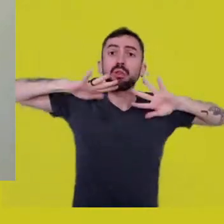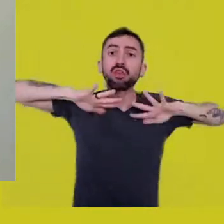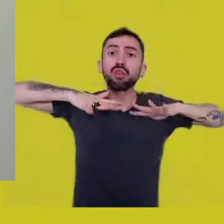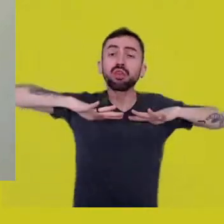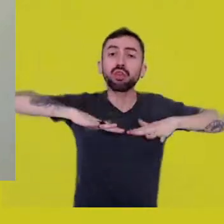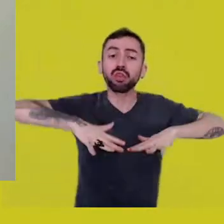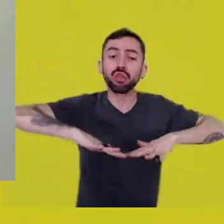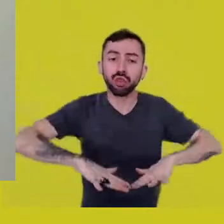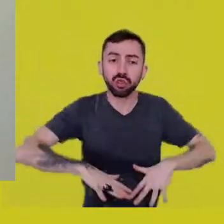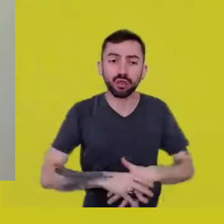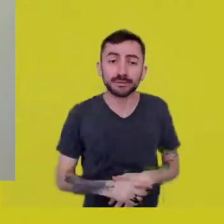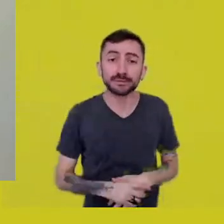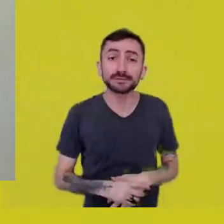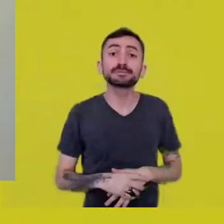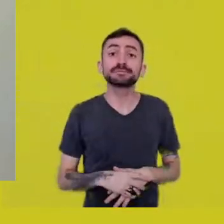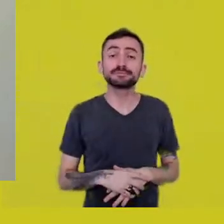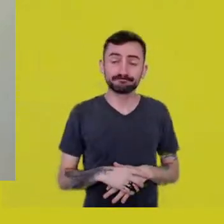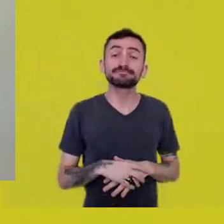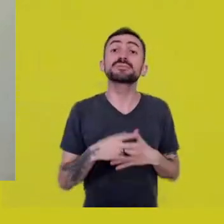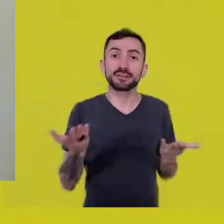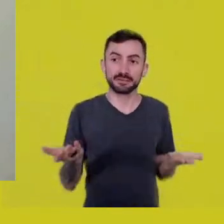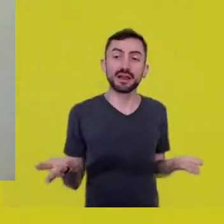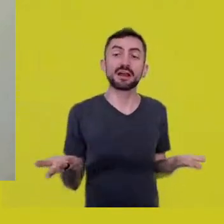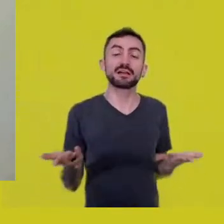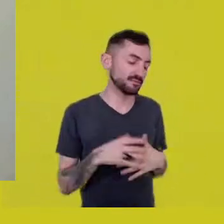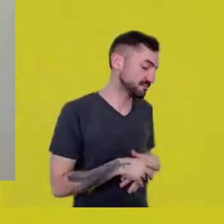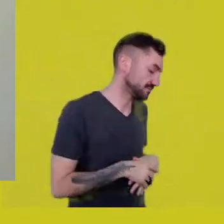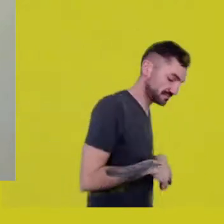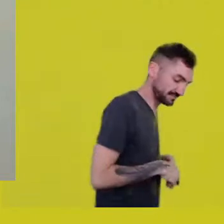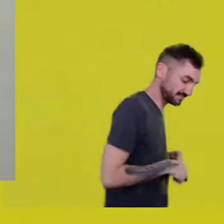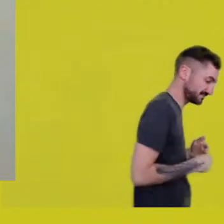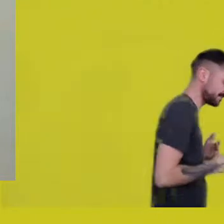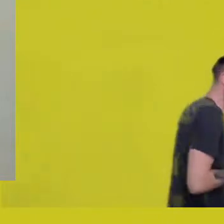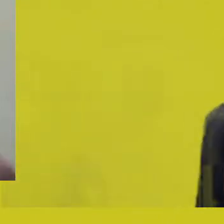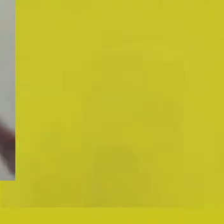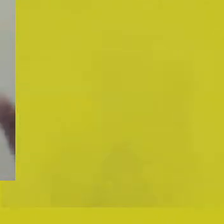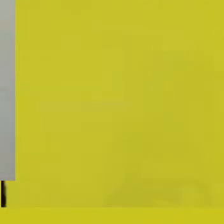The campaign on climate change decided to show